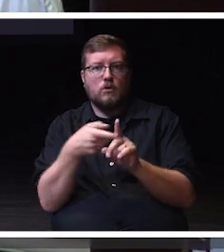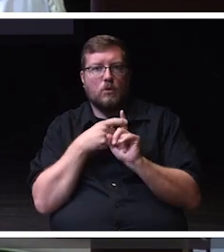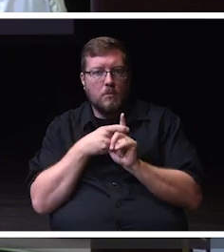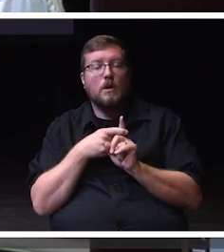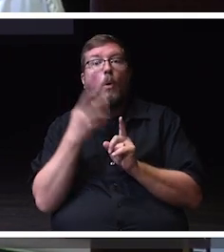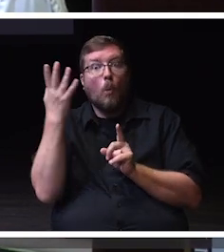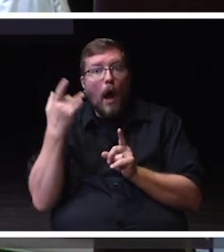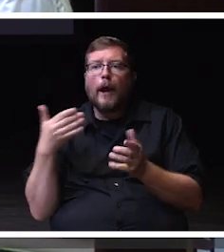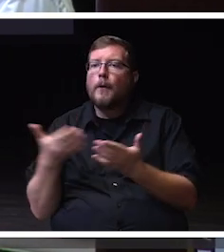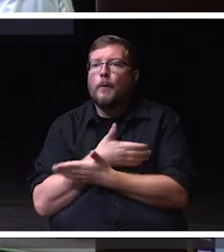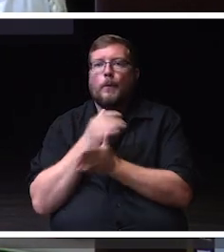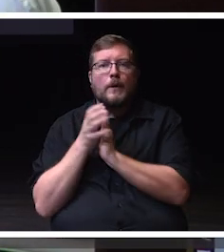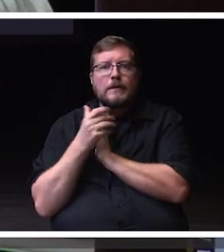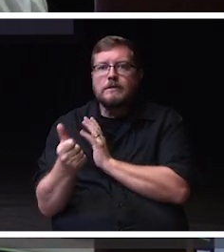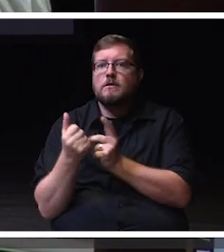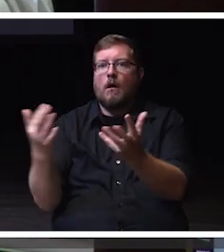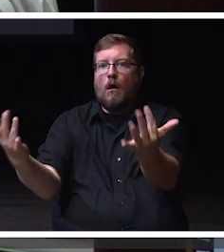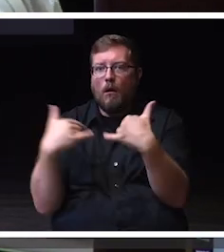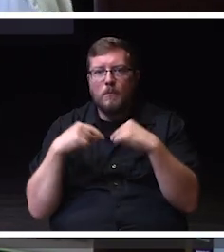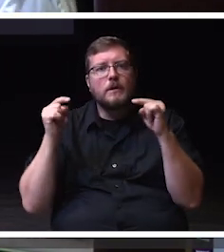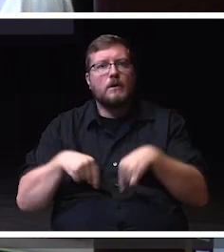So without further ado, let's go ahead and show the video.